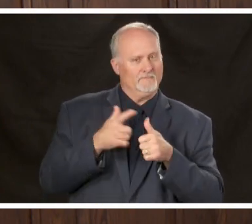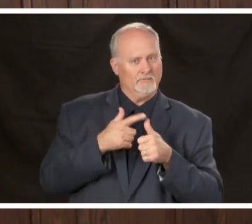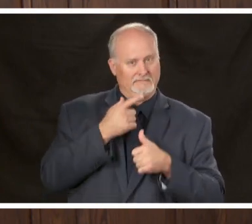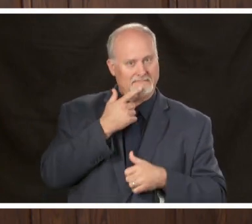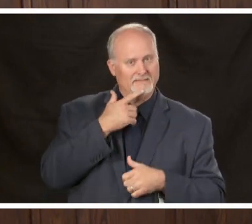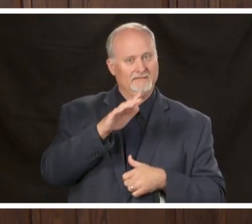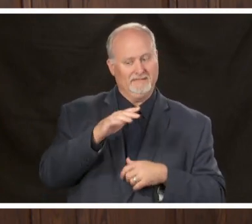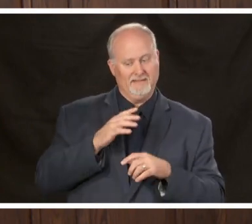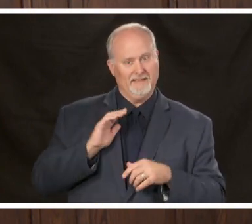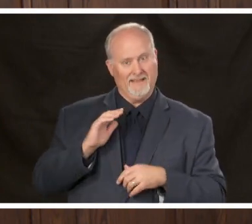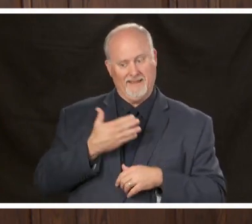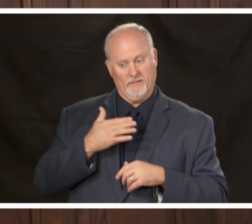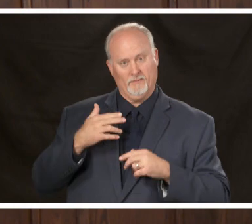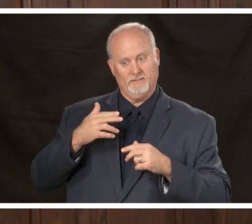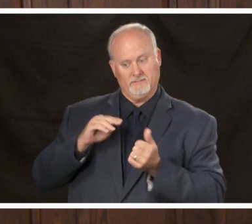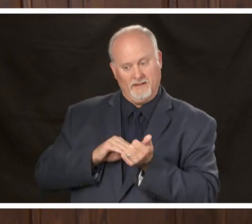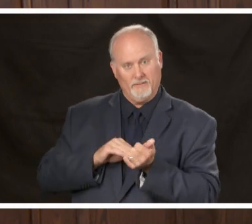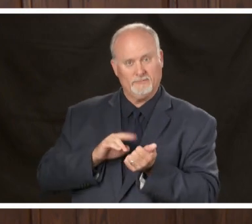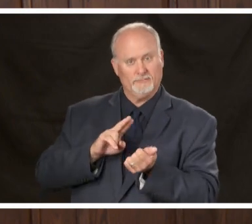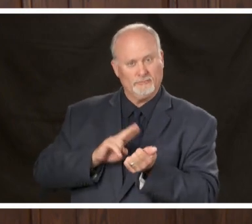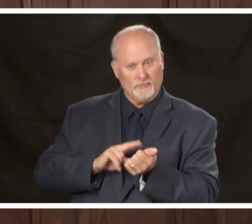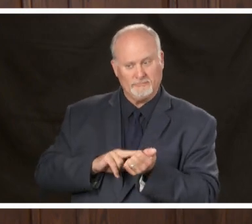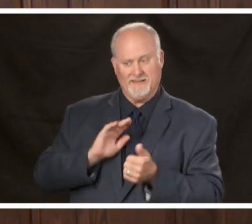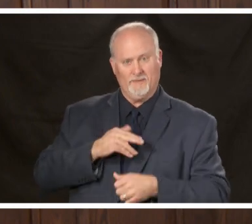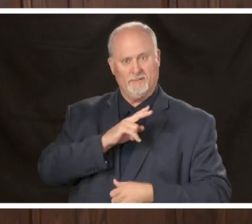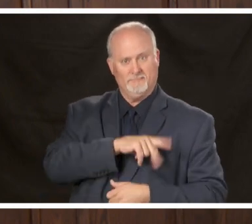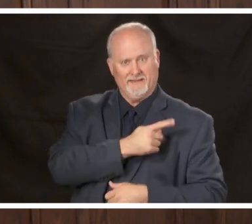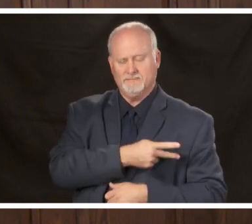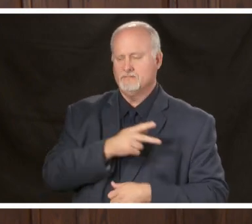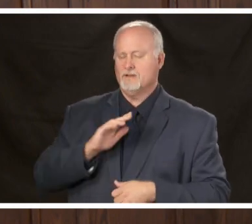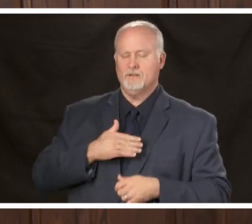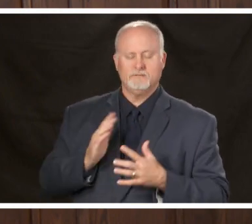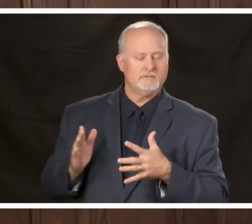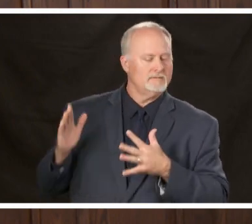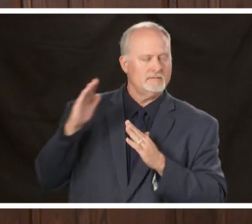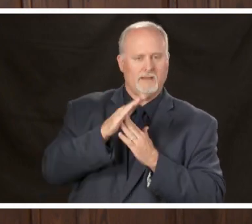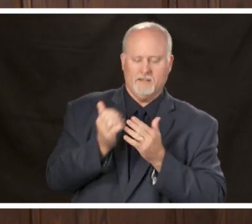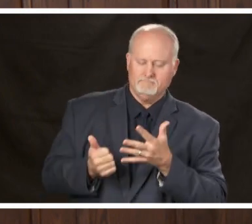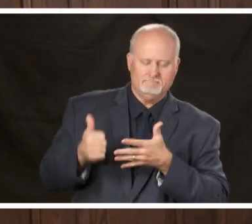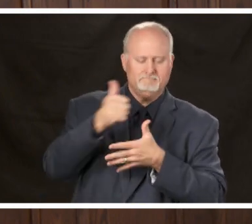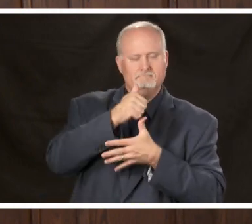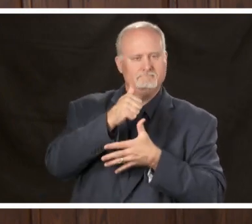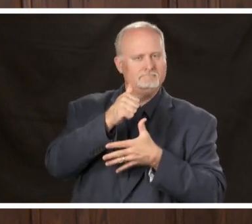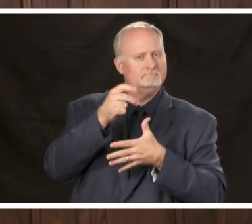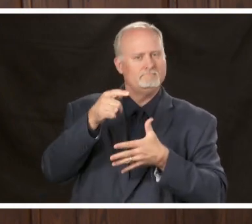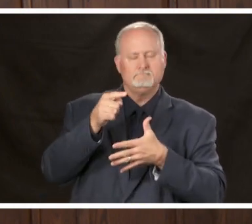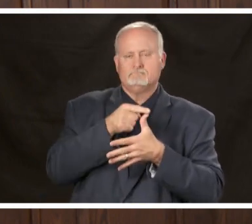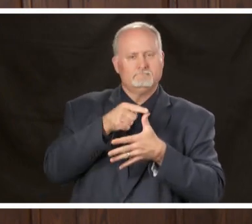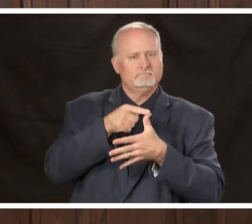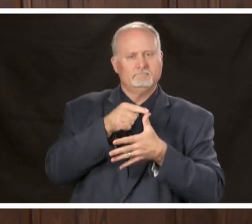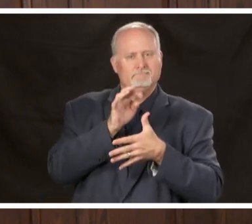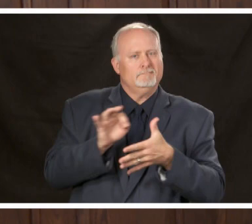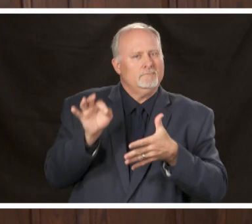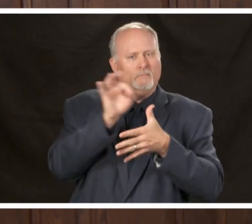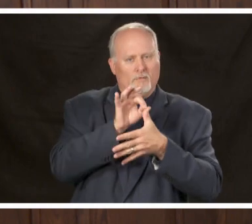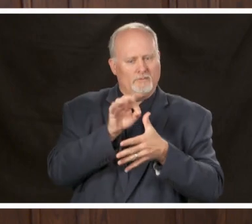safety of our healthcare workers and our patients is our top priority so we don't want to take that for granted and because of that we're